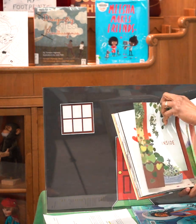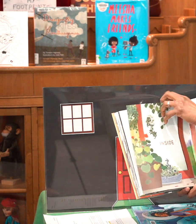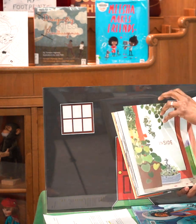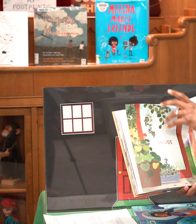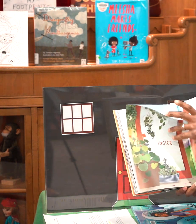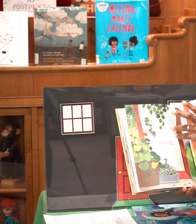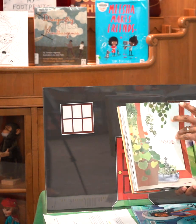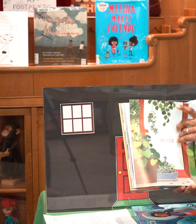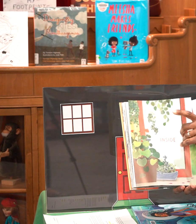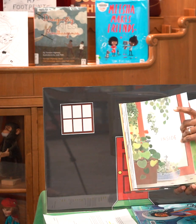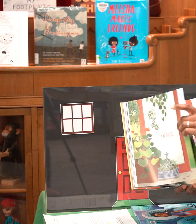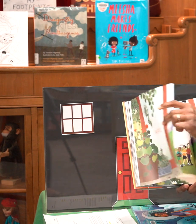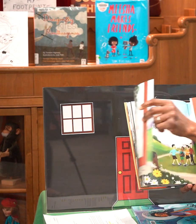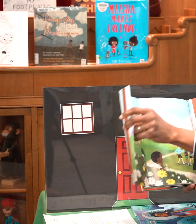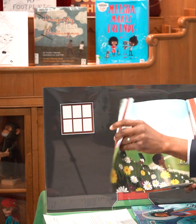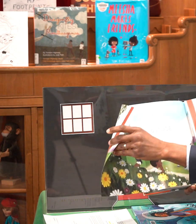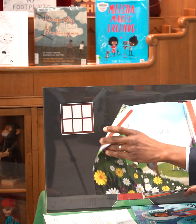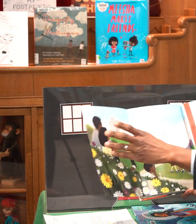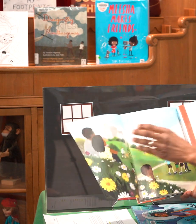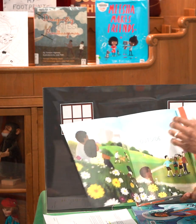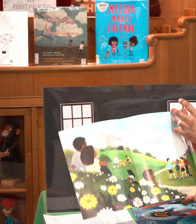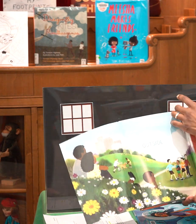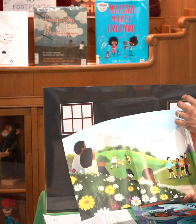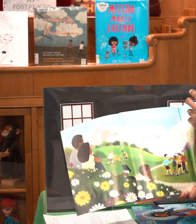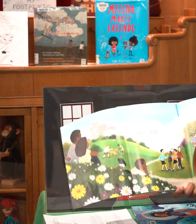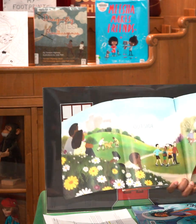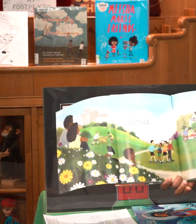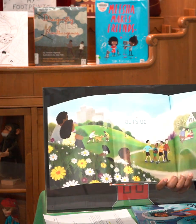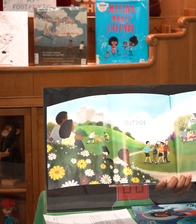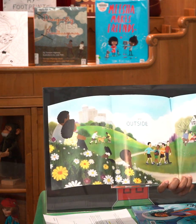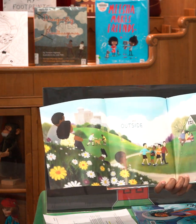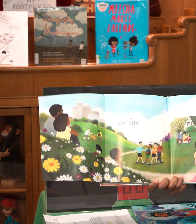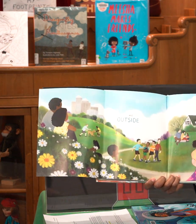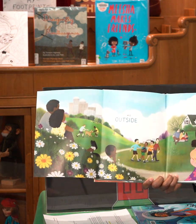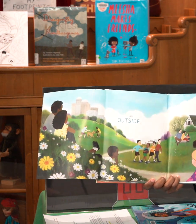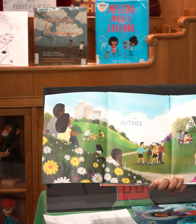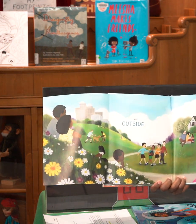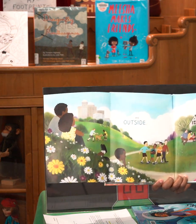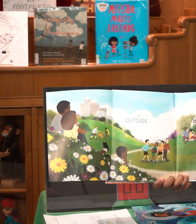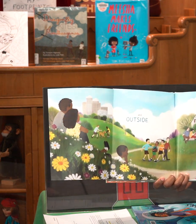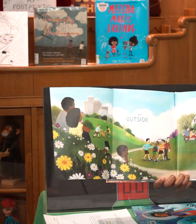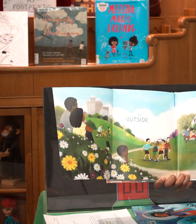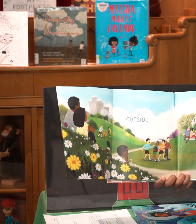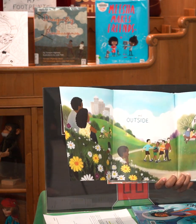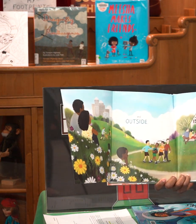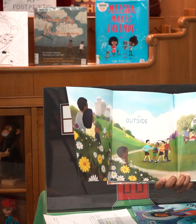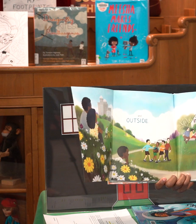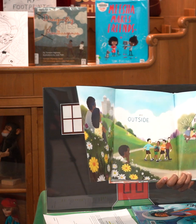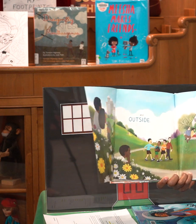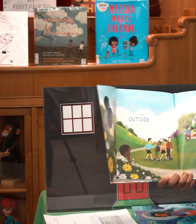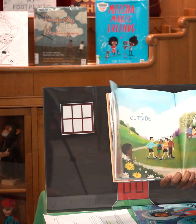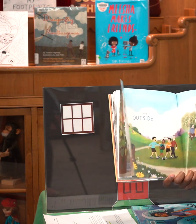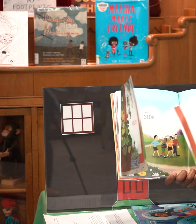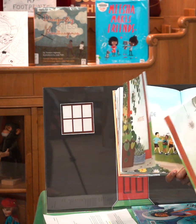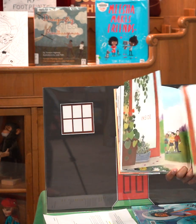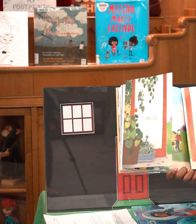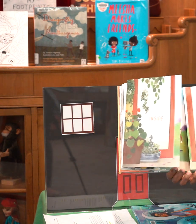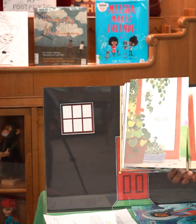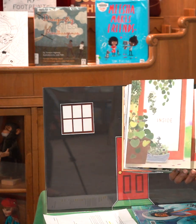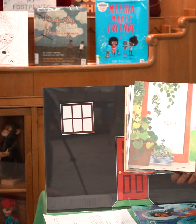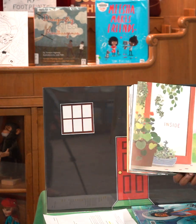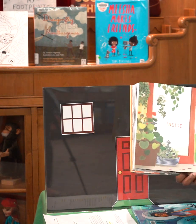inside and outside oh that's cool the end